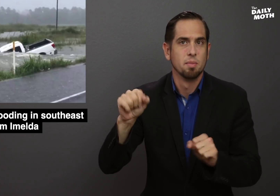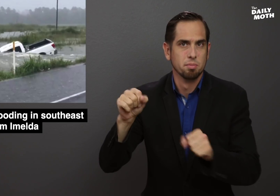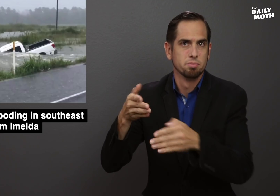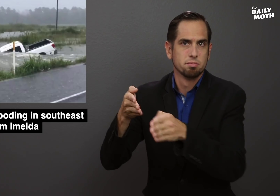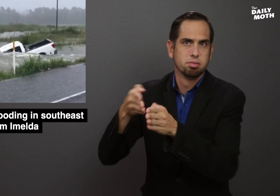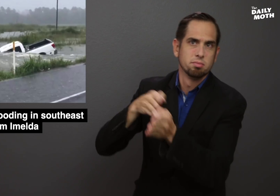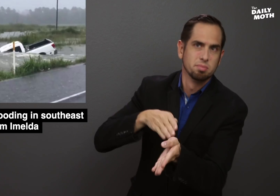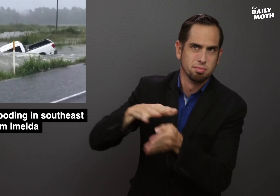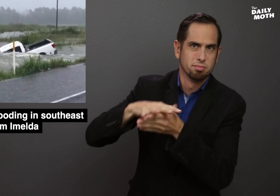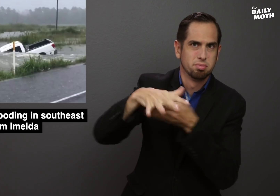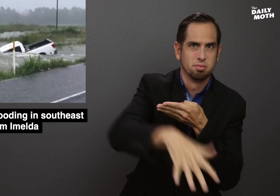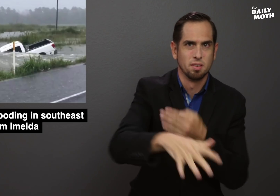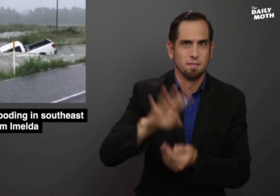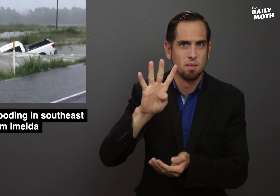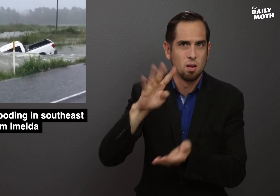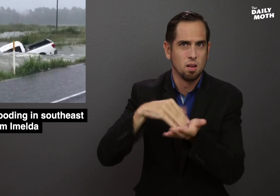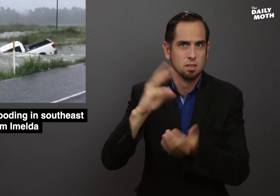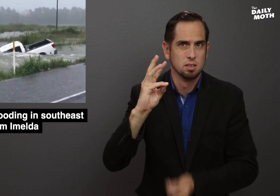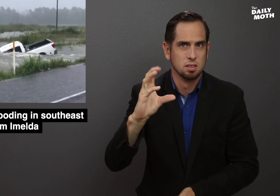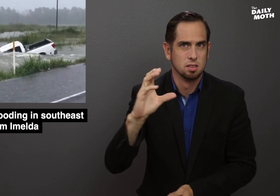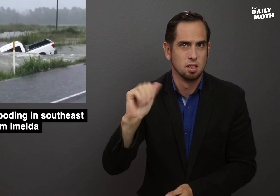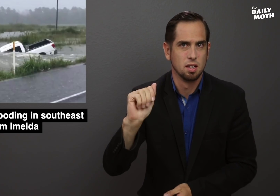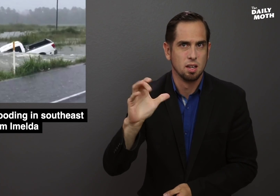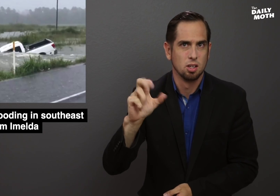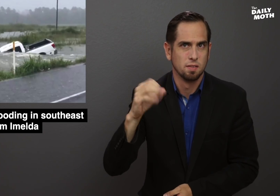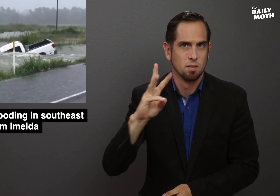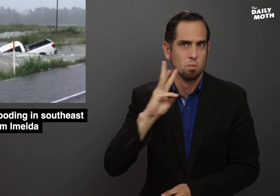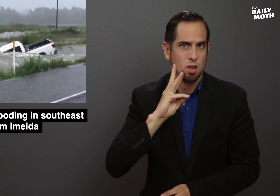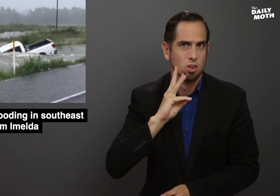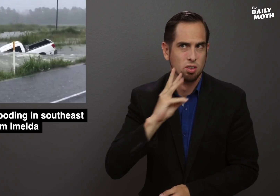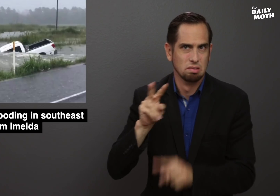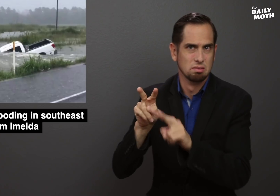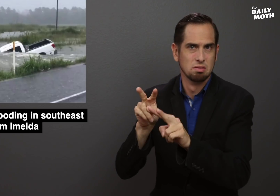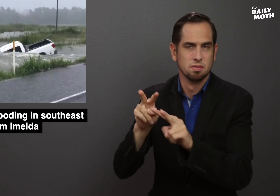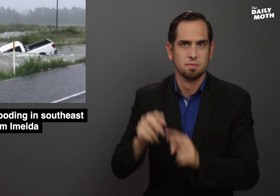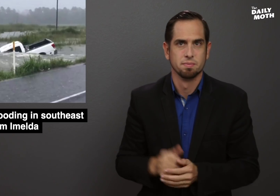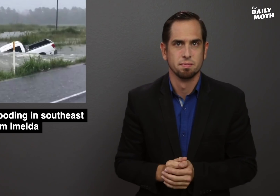could break and send over 4,600 acres of water.